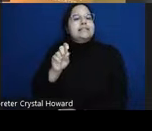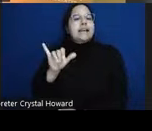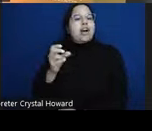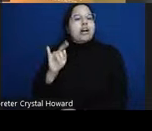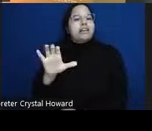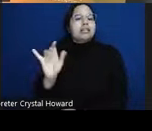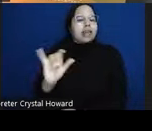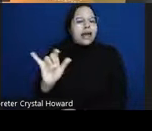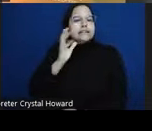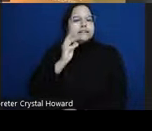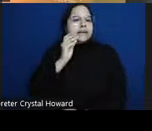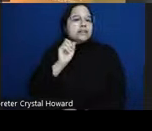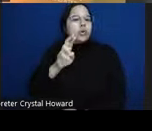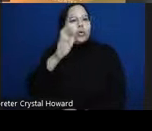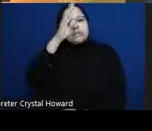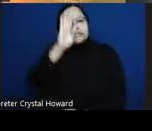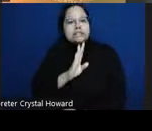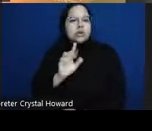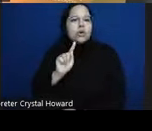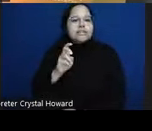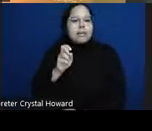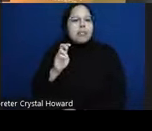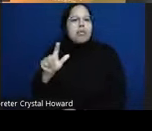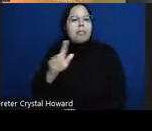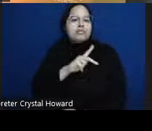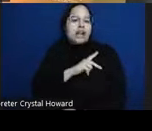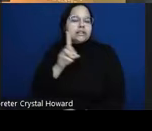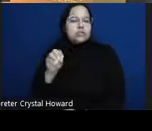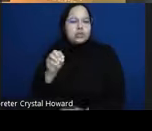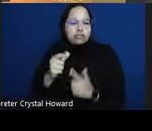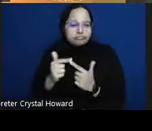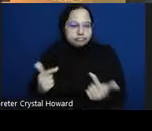on um the answer is I don't know I mean some of it could also be caused by noise so you always